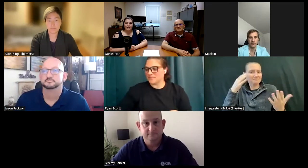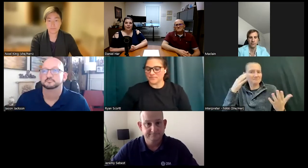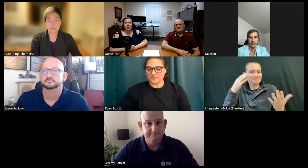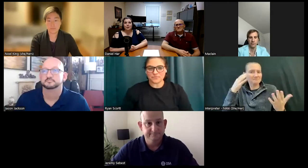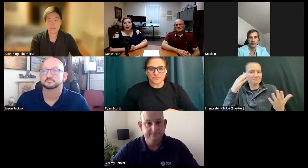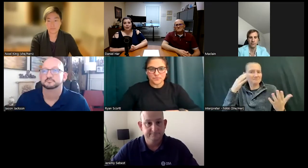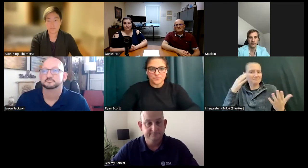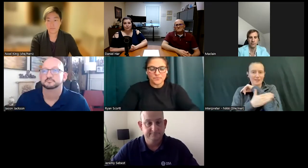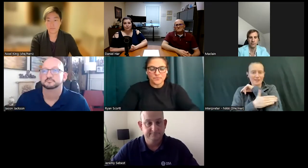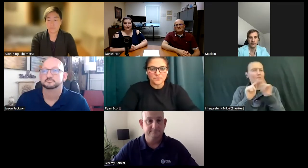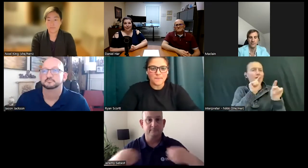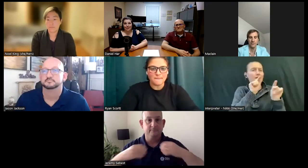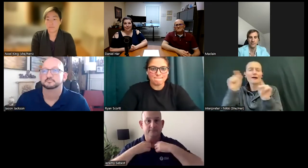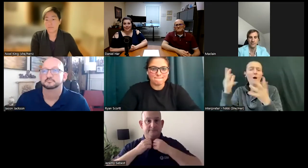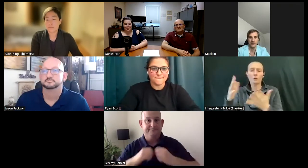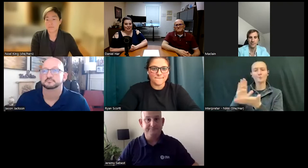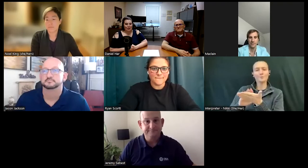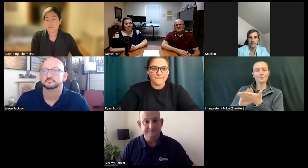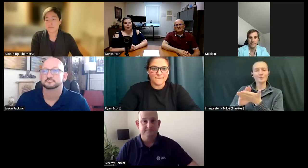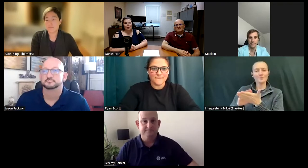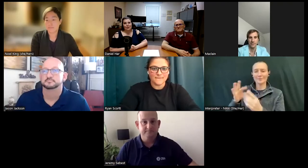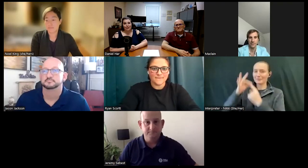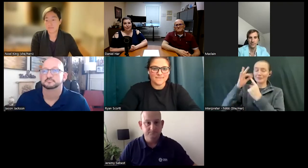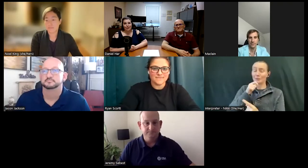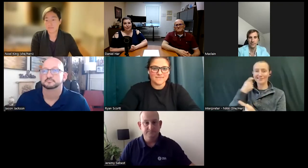thank you, since he just spoke, to our director Duane Mayes as well as our